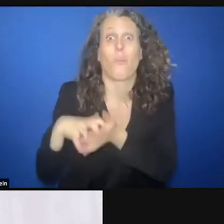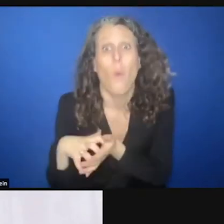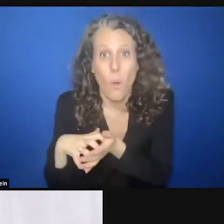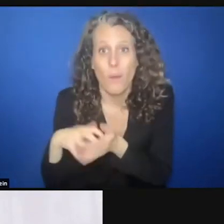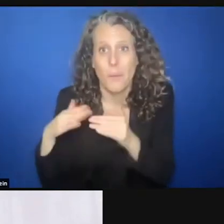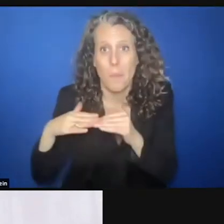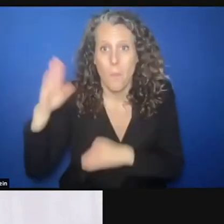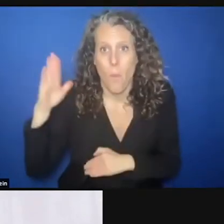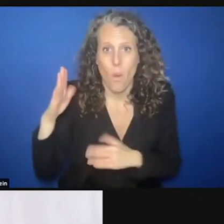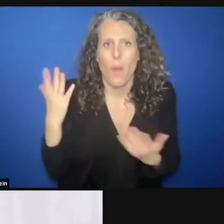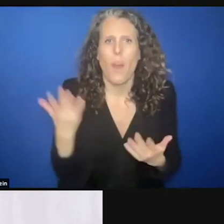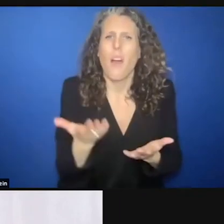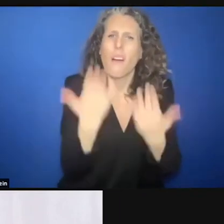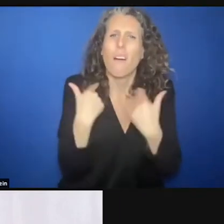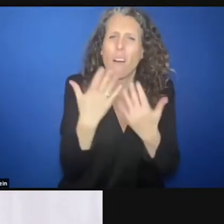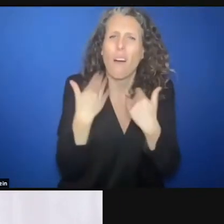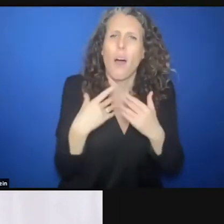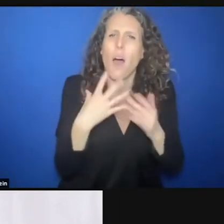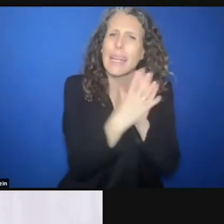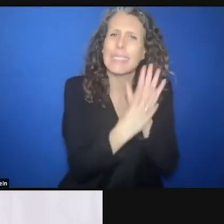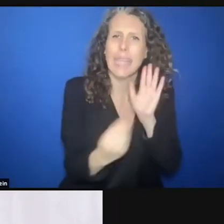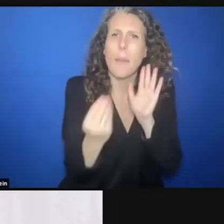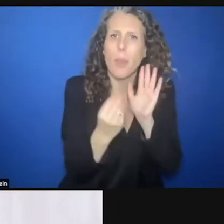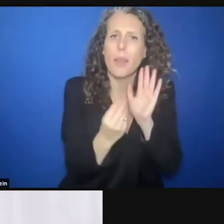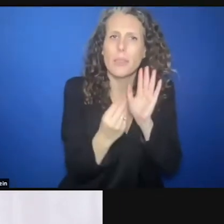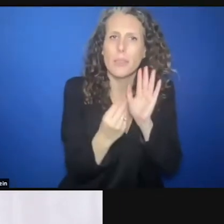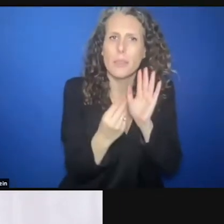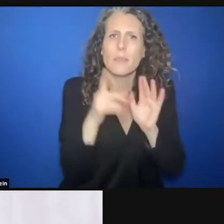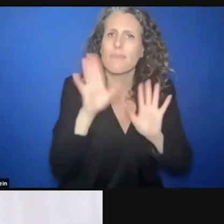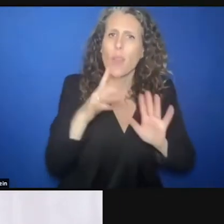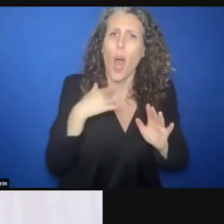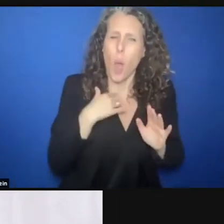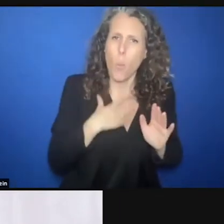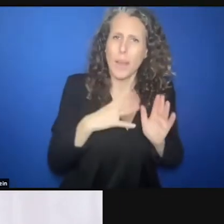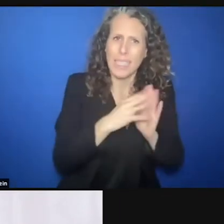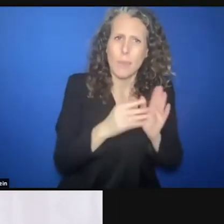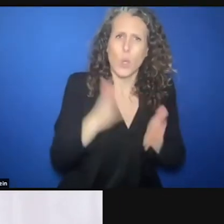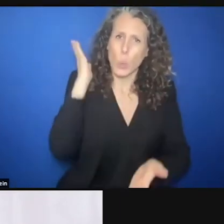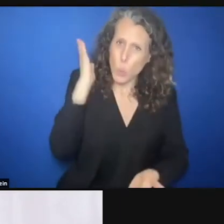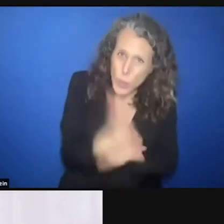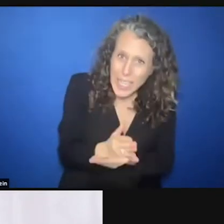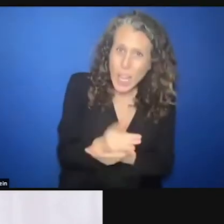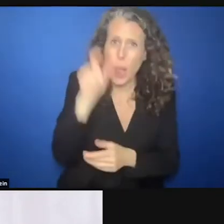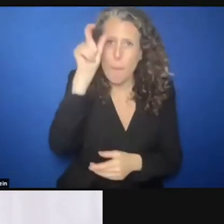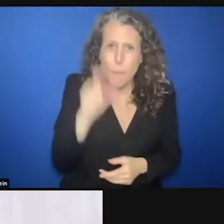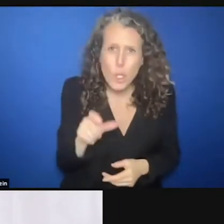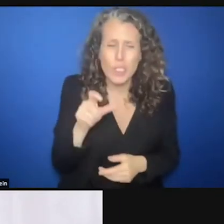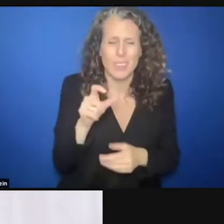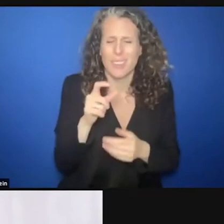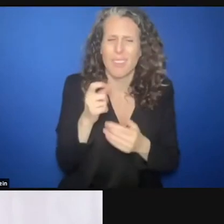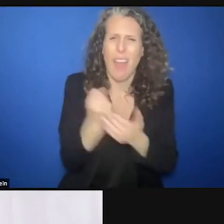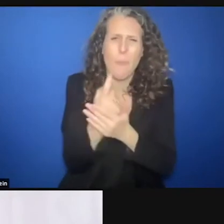more human examples of how that has affected real named individuals, individuals that you're